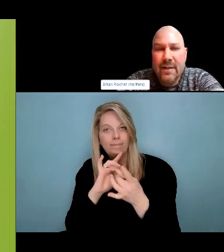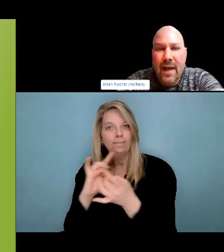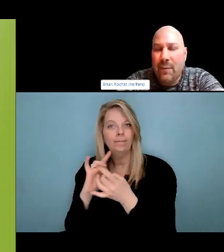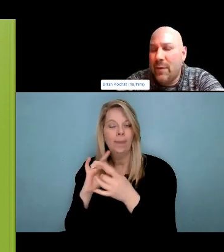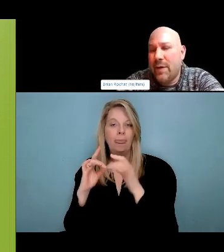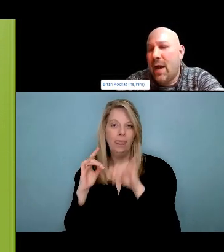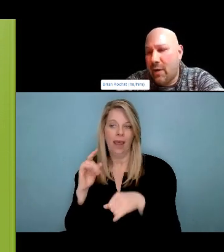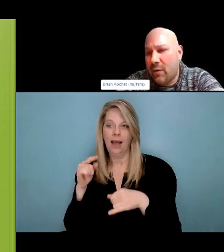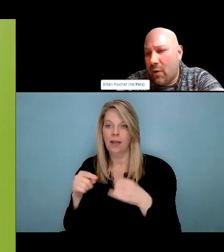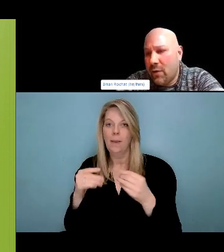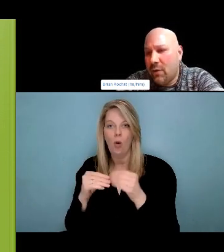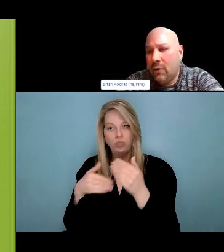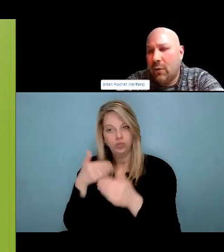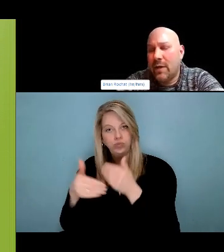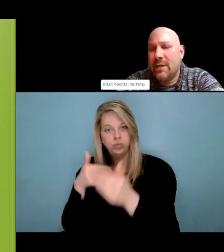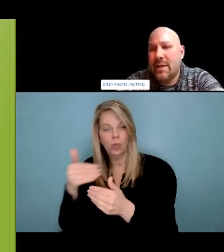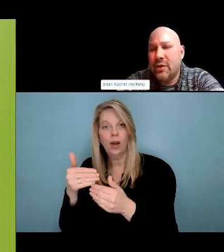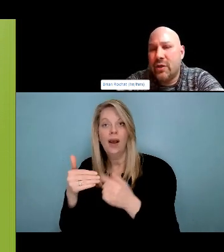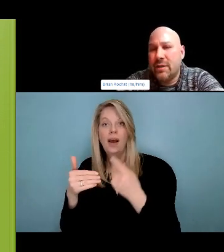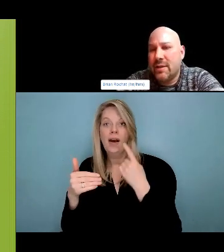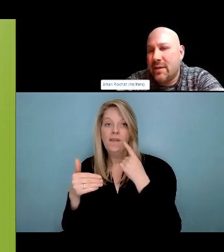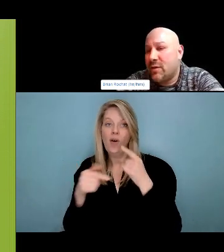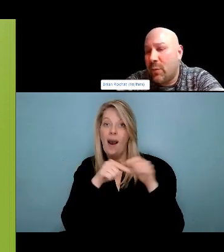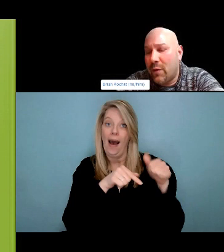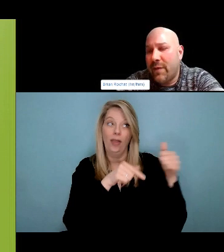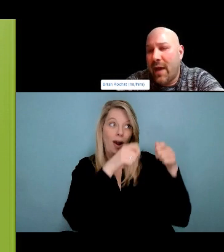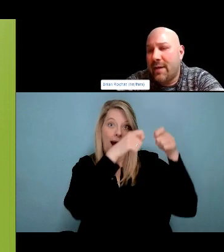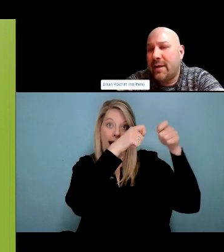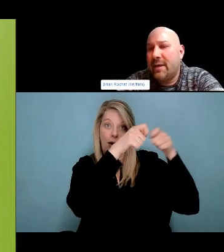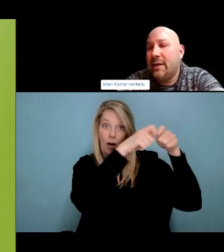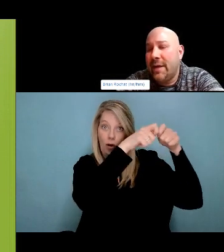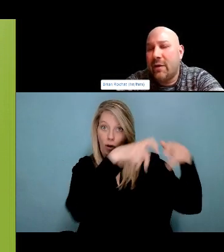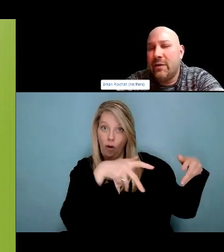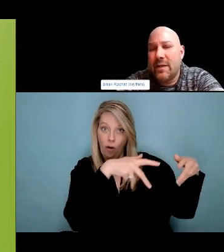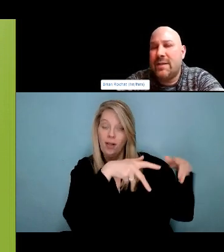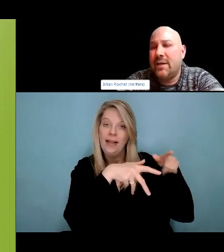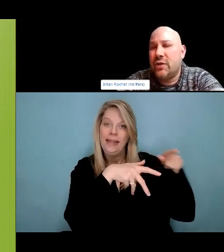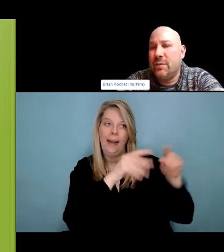To bring their own loved ones, their family, their children, their grandchildren forward.